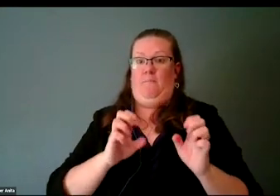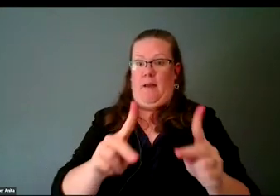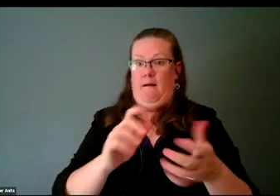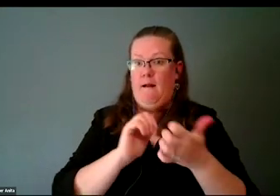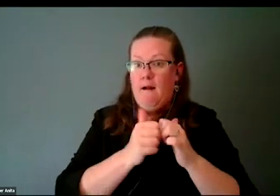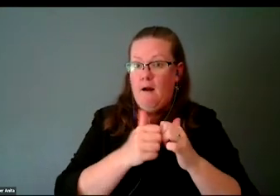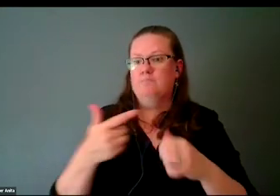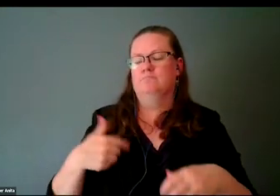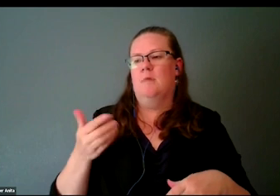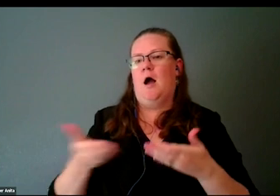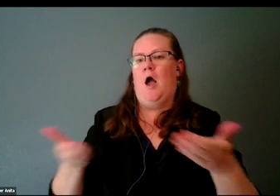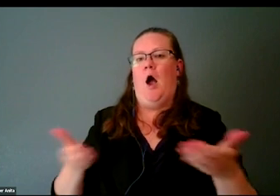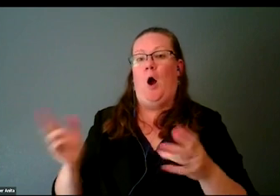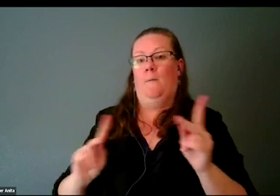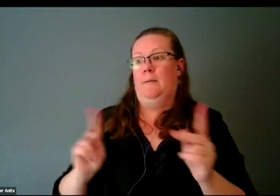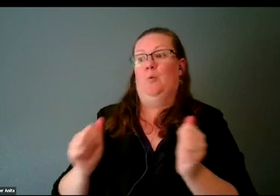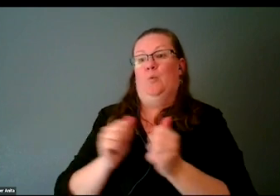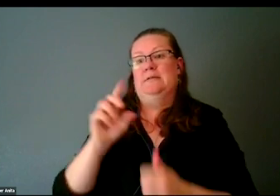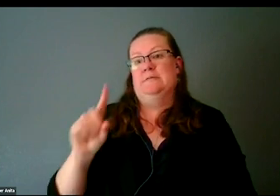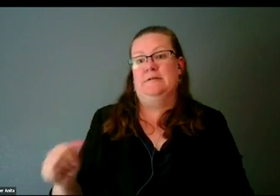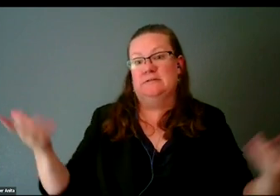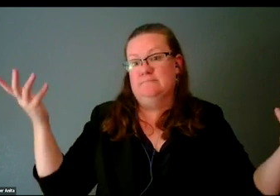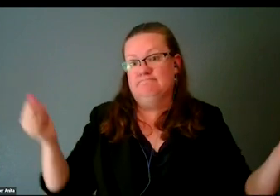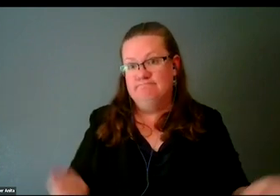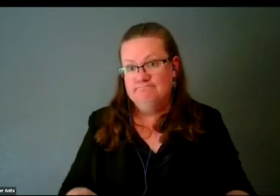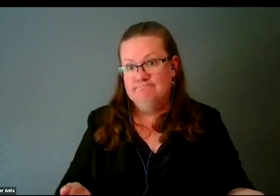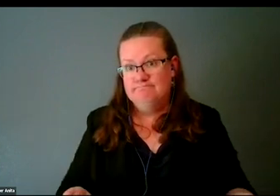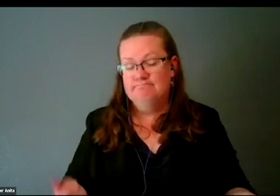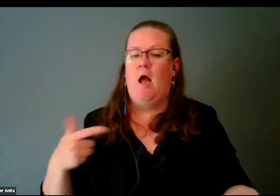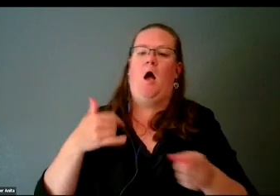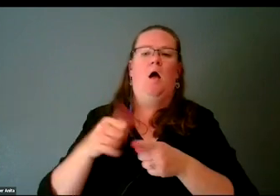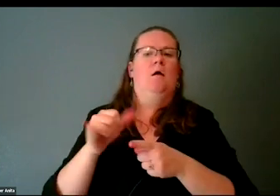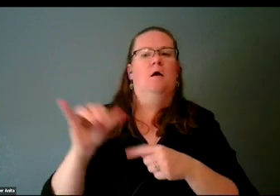hiring fucking people with disabilities. I cuss like a sailor. I hope everyone